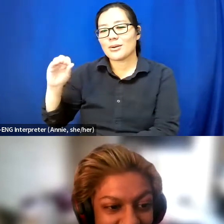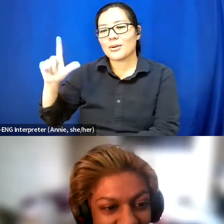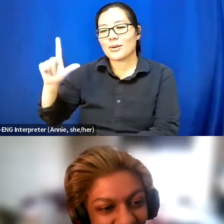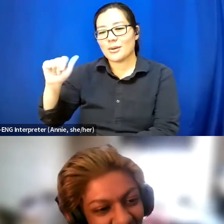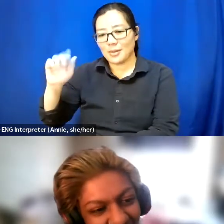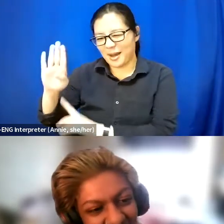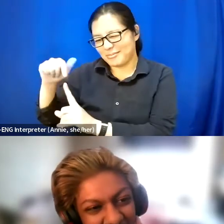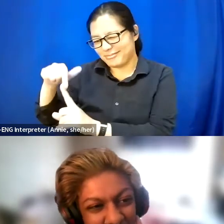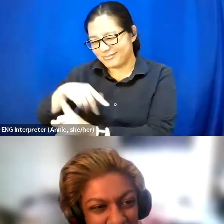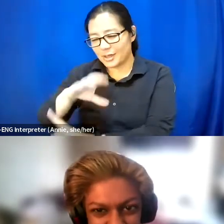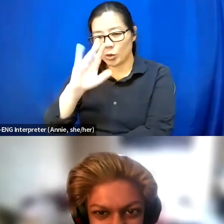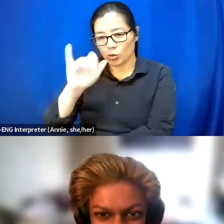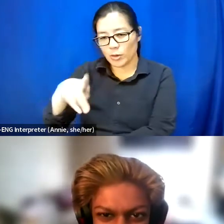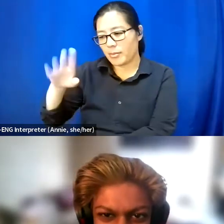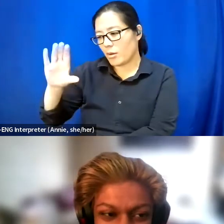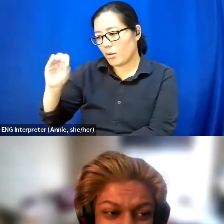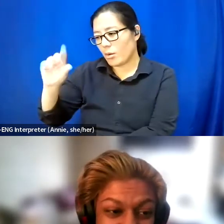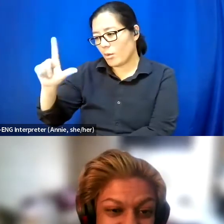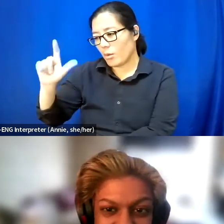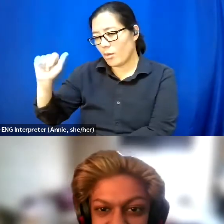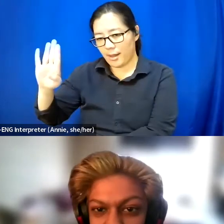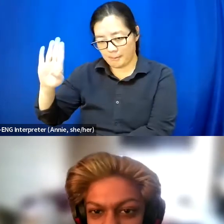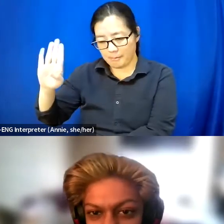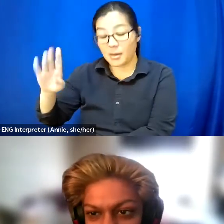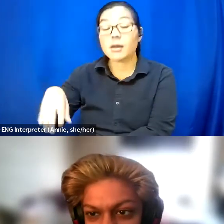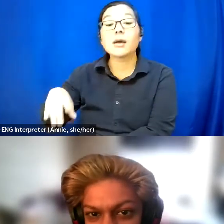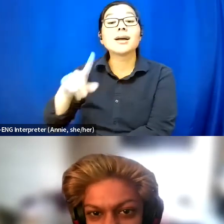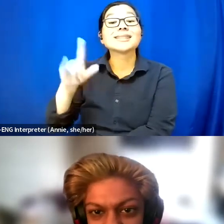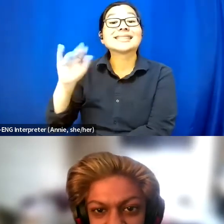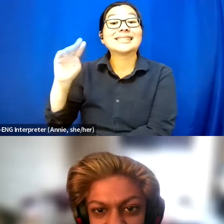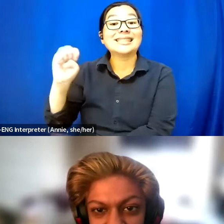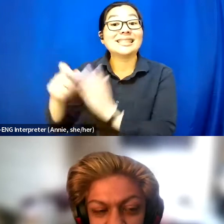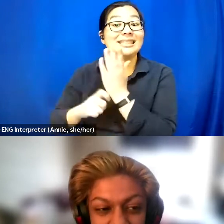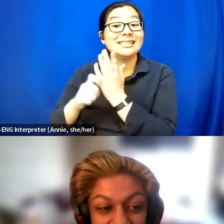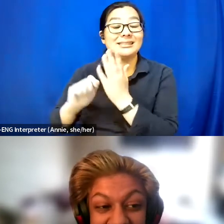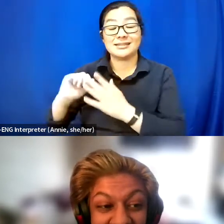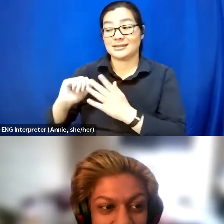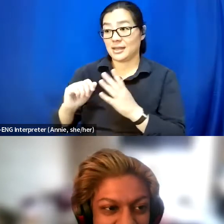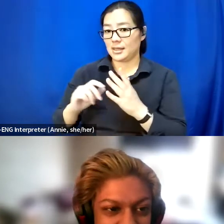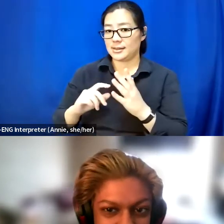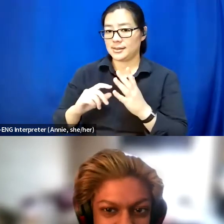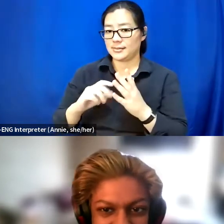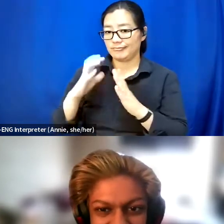And that's a zine put on by a group called Sticky Mangoes,